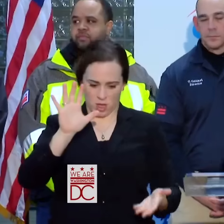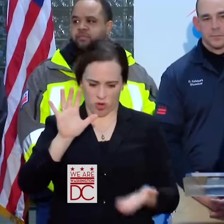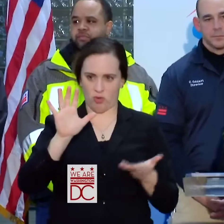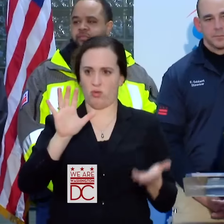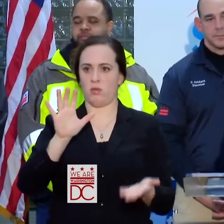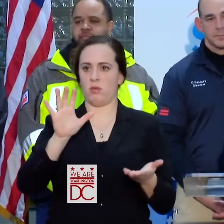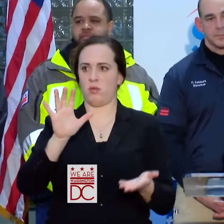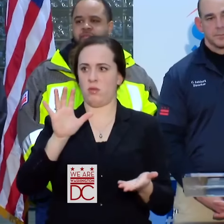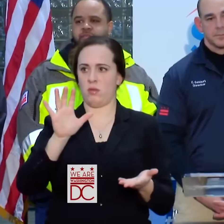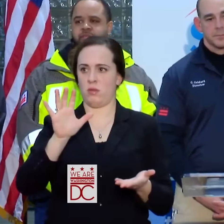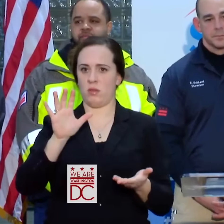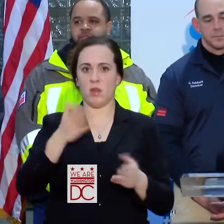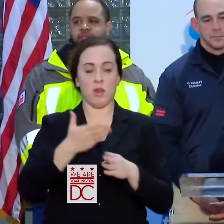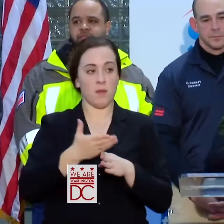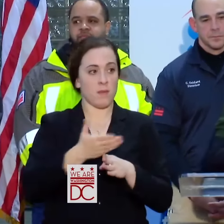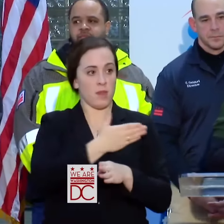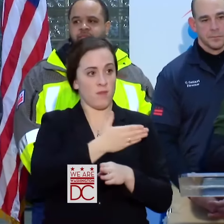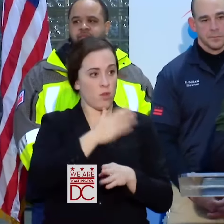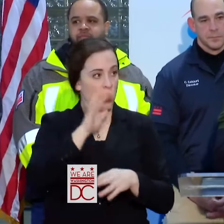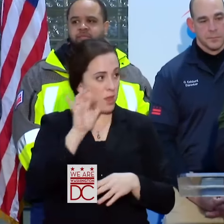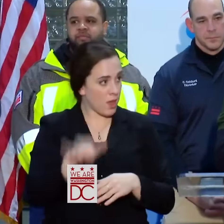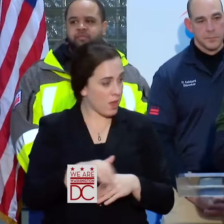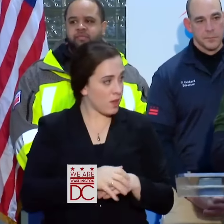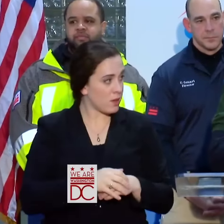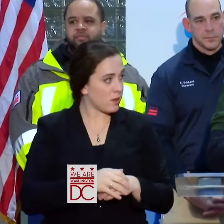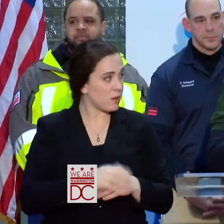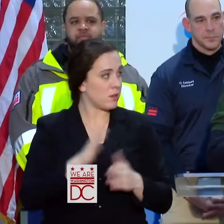AND BEFORE WE DO THAT, I WANT TO ACKNOWLEDGE ONE OF THE MEMBERS